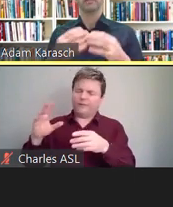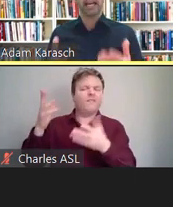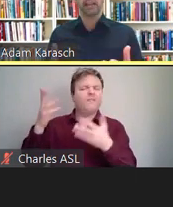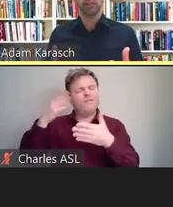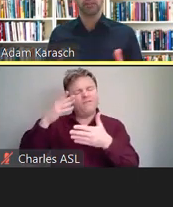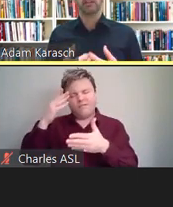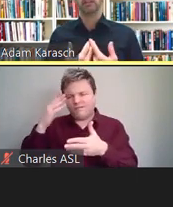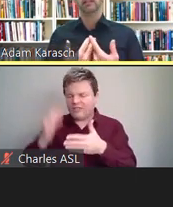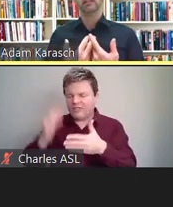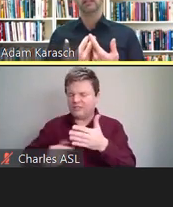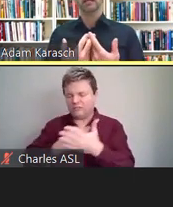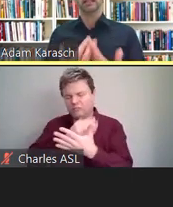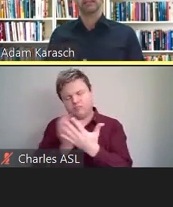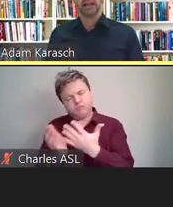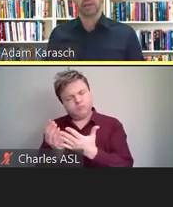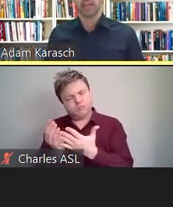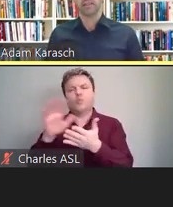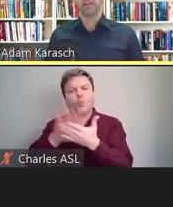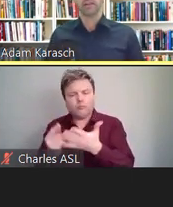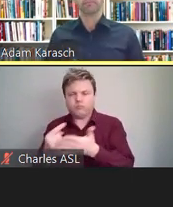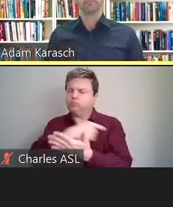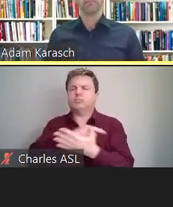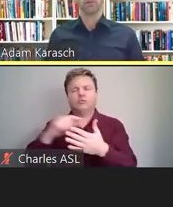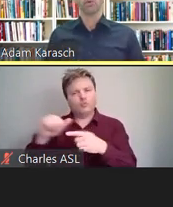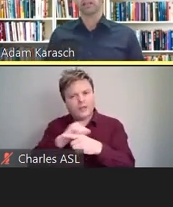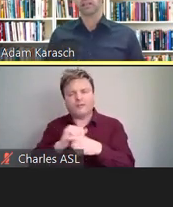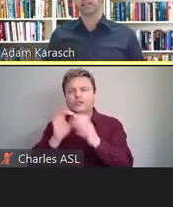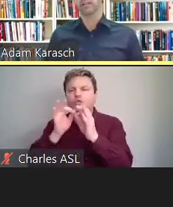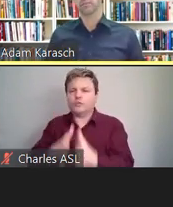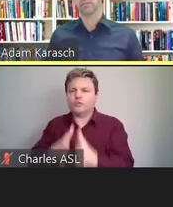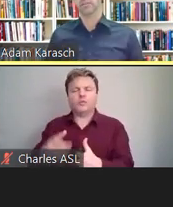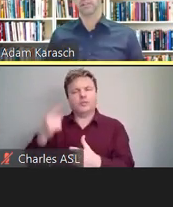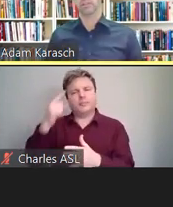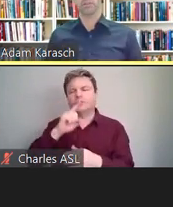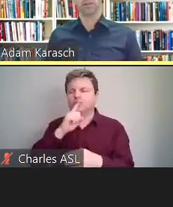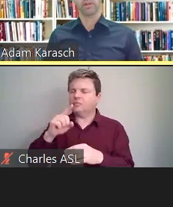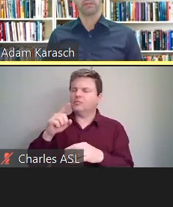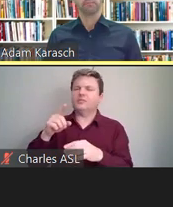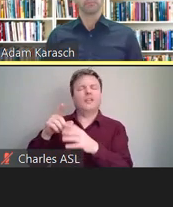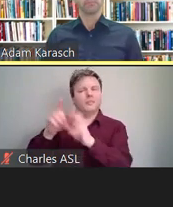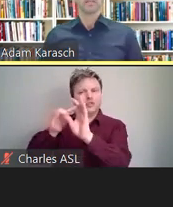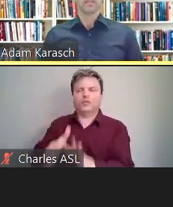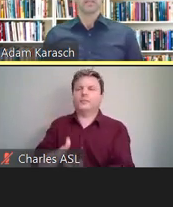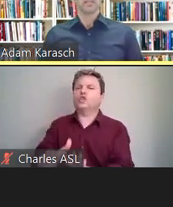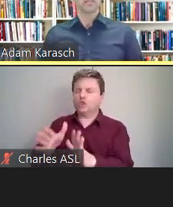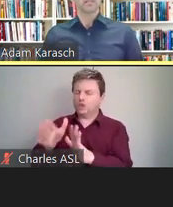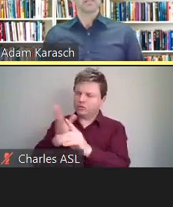accuracy, and timing, et cetera, and the quality of the interpreter.